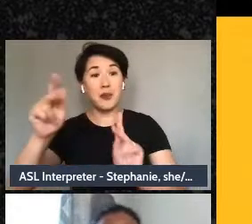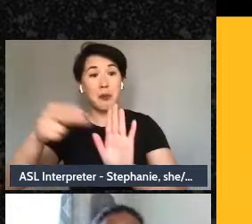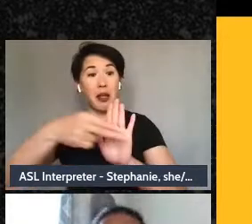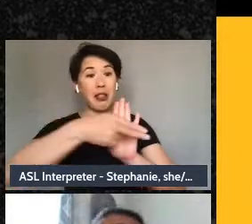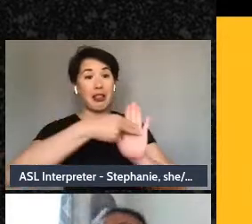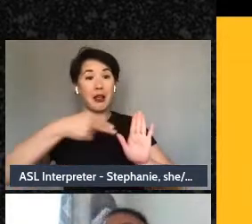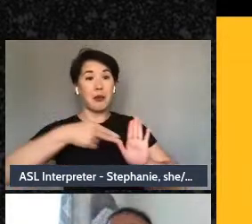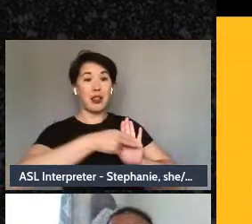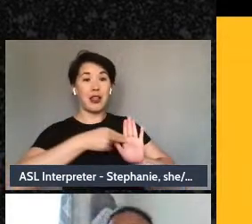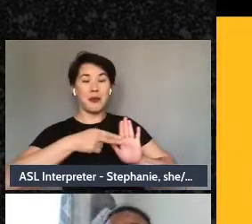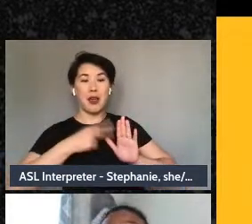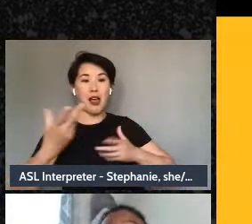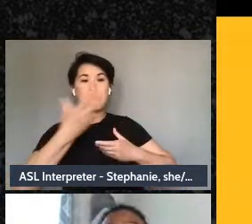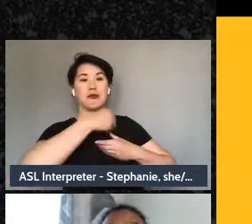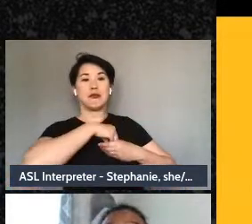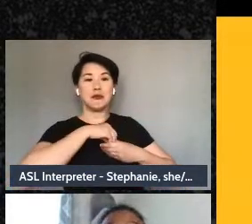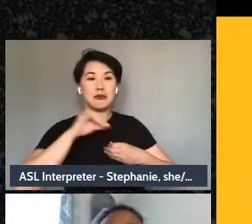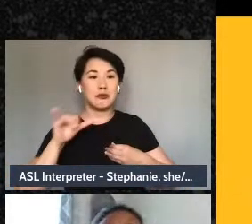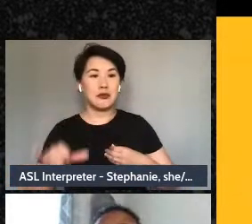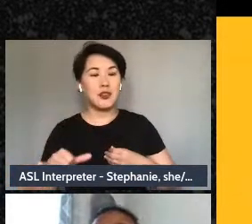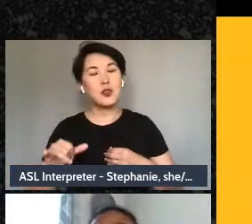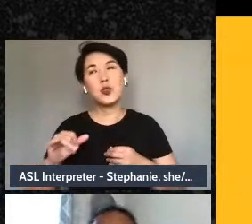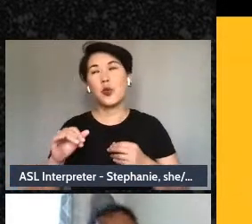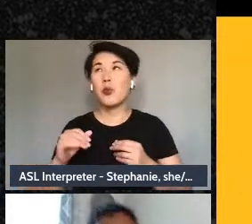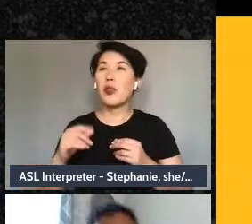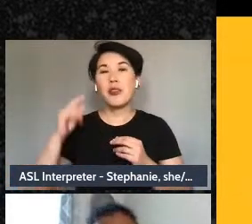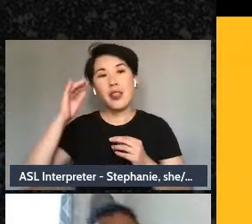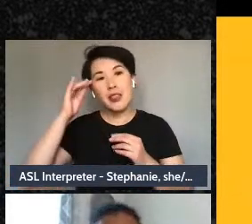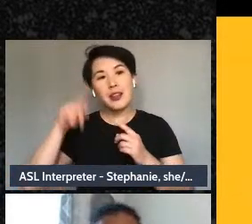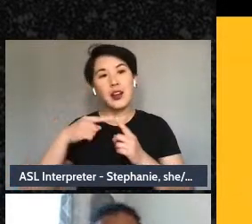going back to thinking about the tree and the systems and the soils that we're a part of.